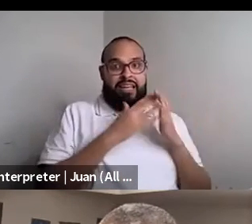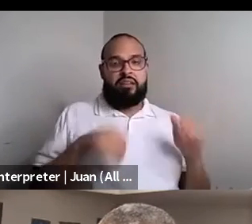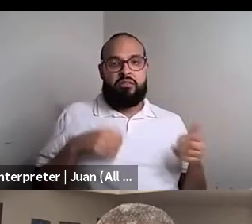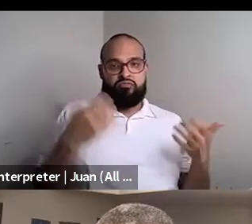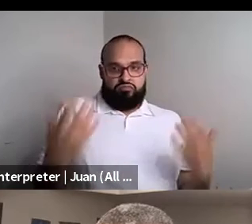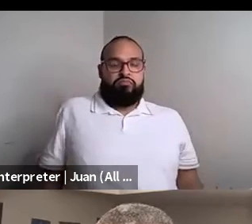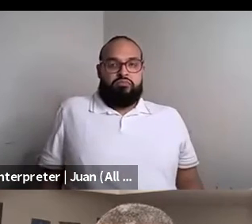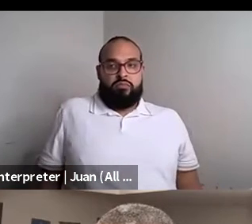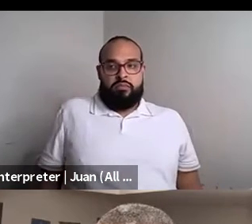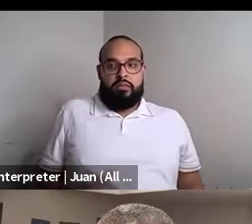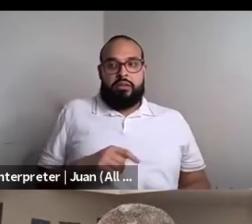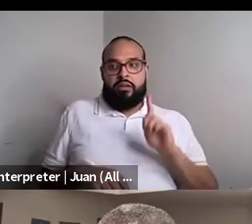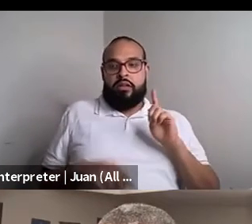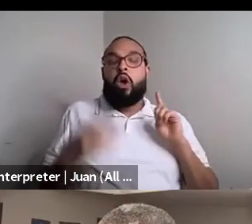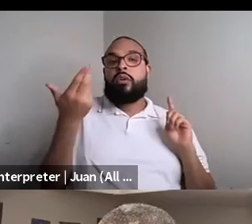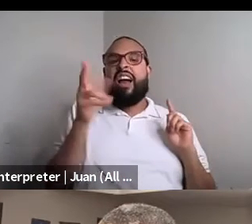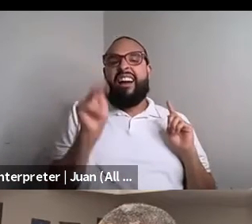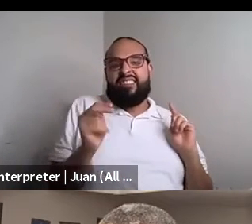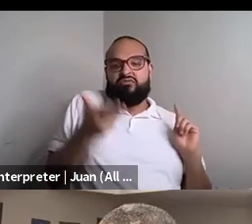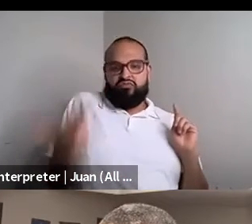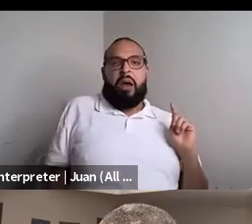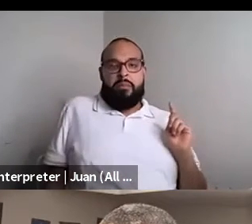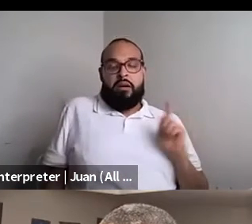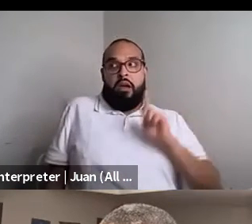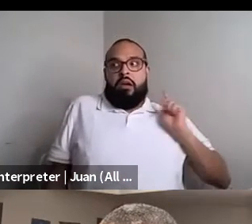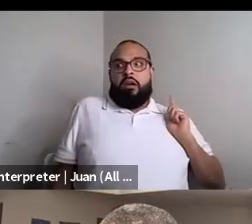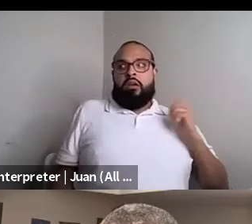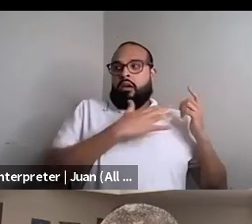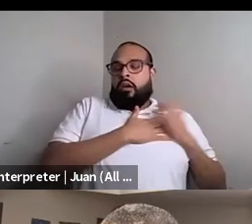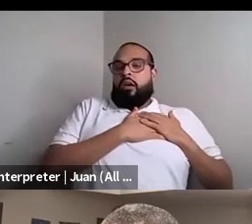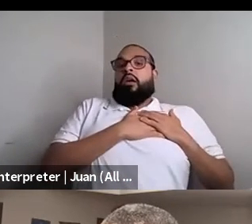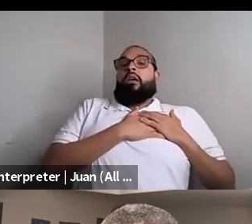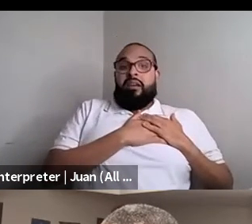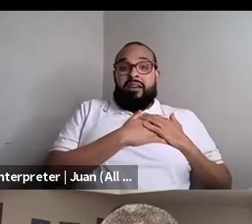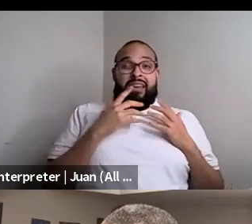Nahshon Anderson: I backed up and took a defensive stance. I placed my hand over my heart and in a shrill high pitch masculine voice.